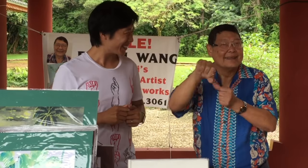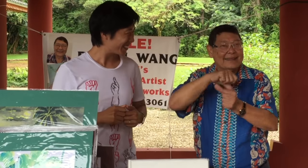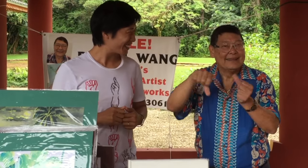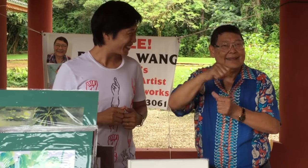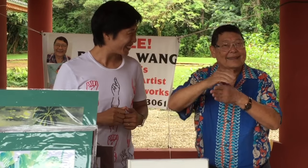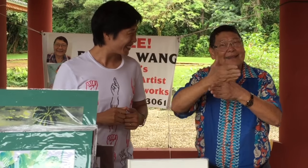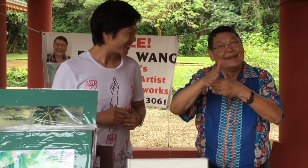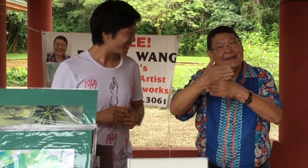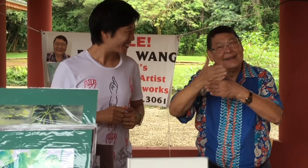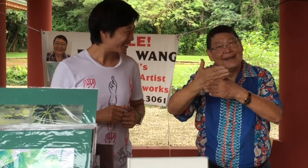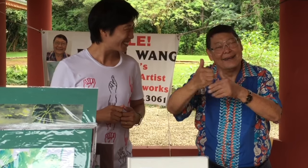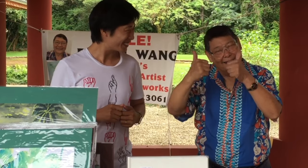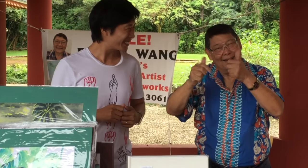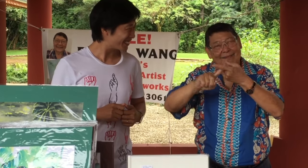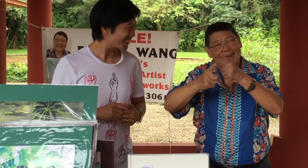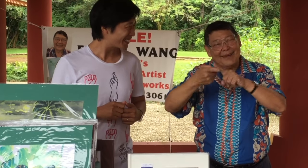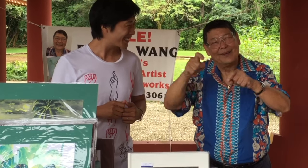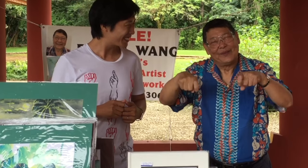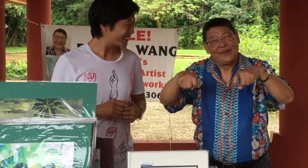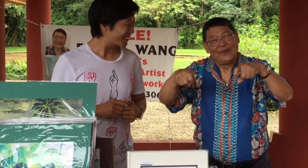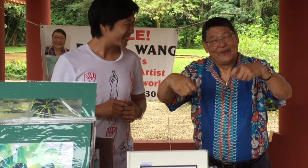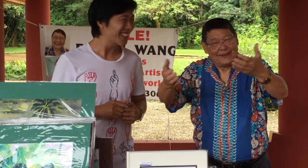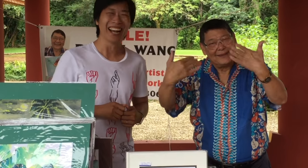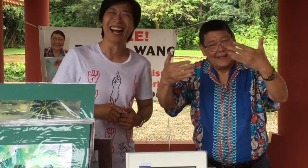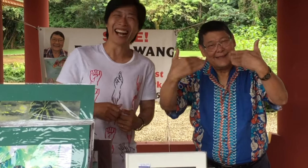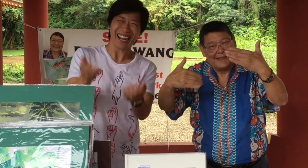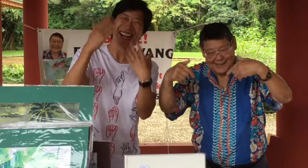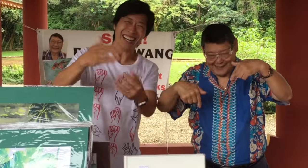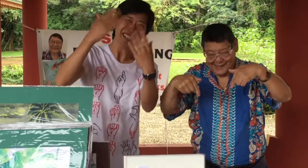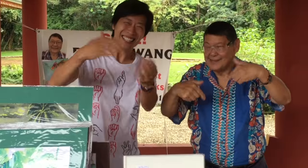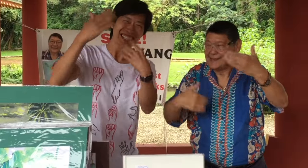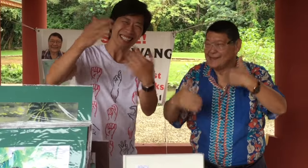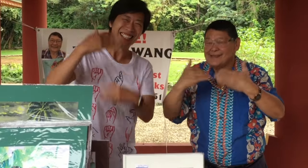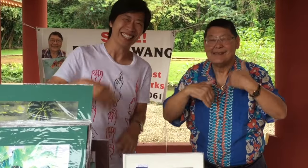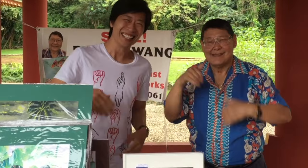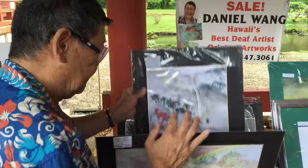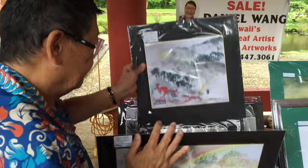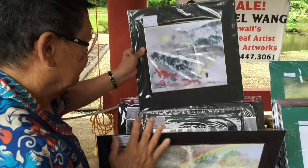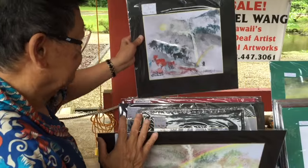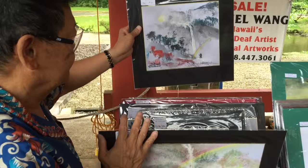Yes, let's meet, talk-story and get to know each other. I need more friends.